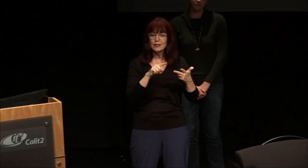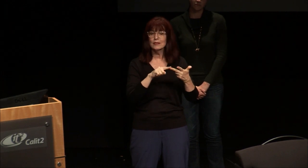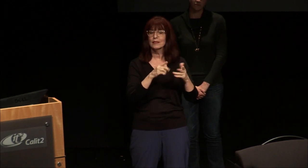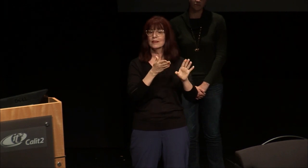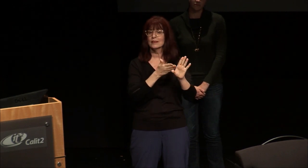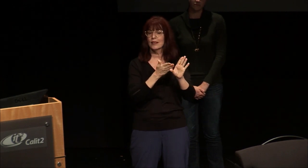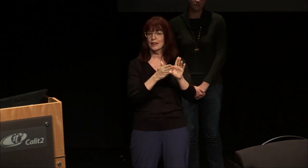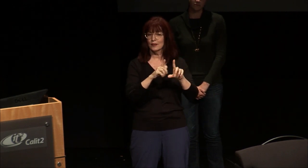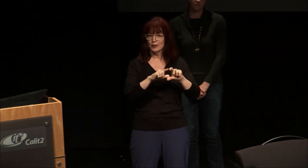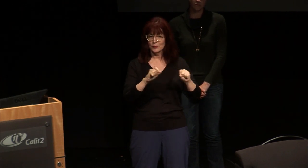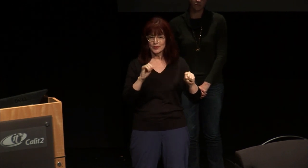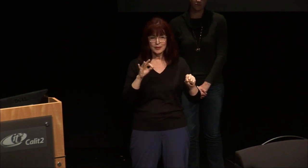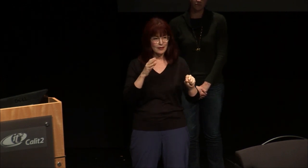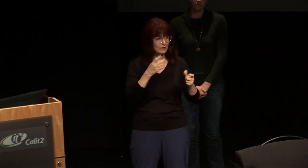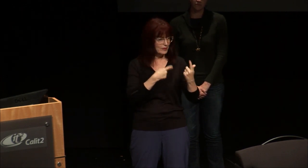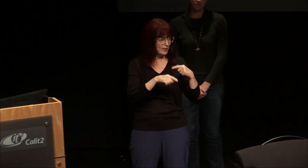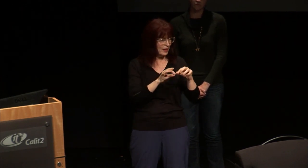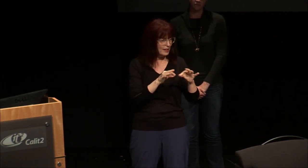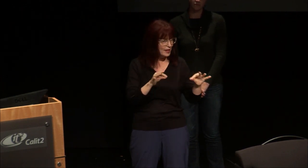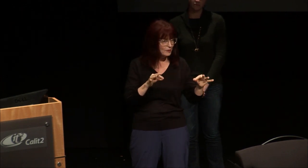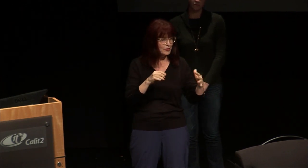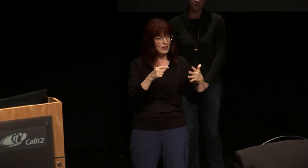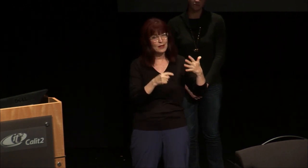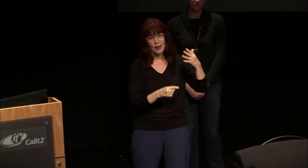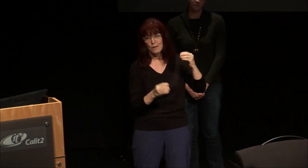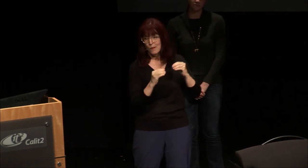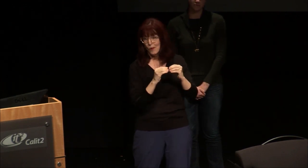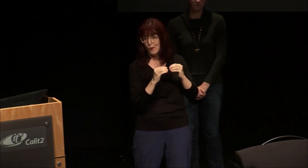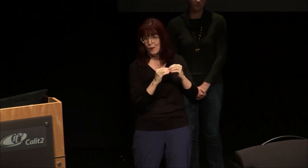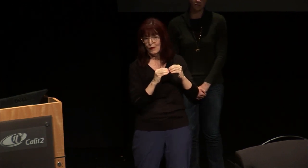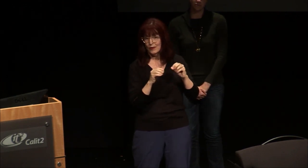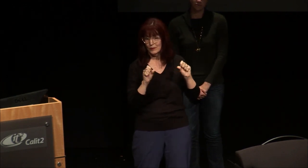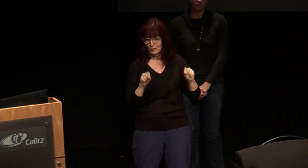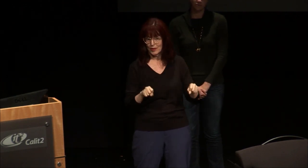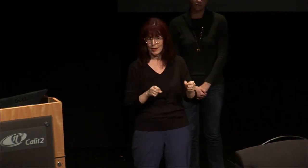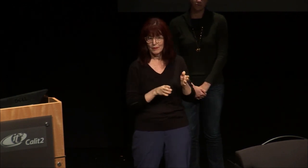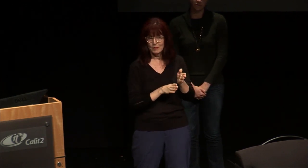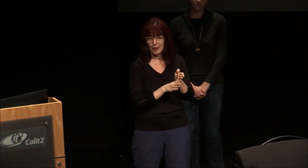deaf community psycholinguistics of sign language and a lot more